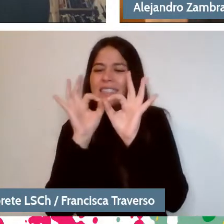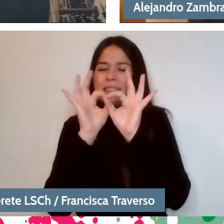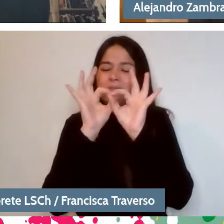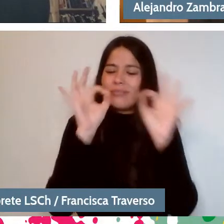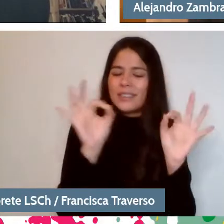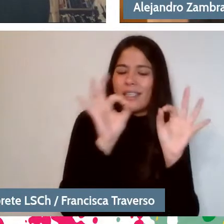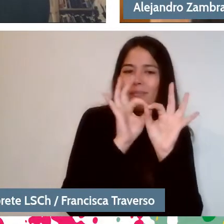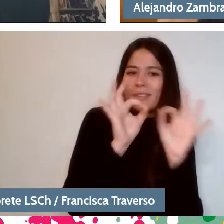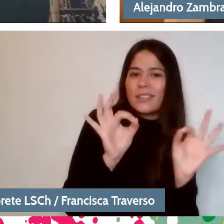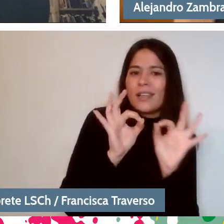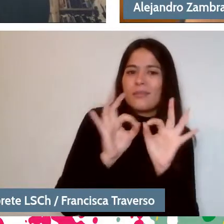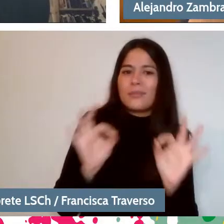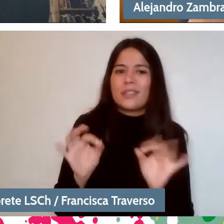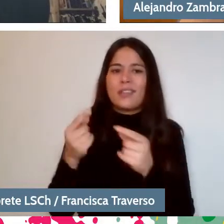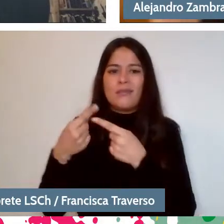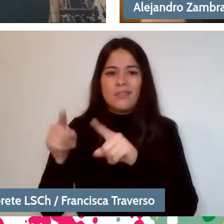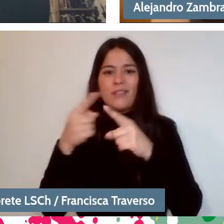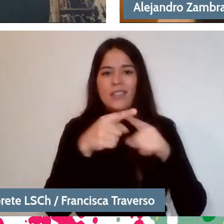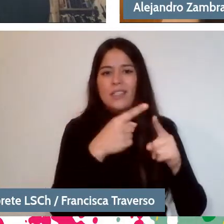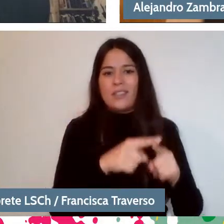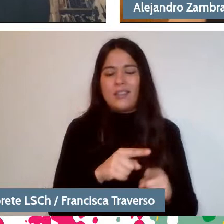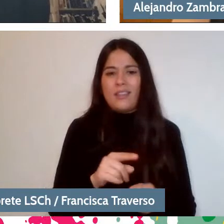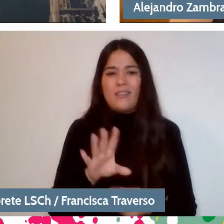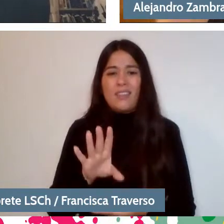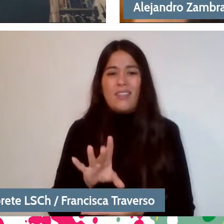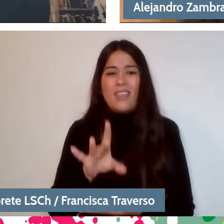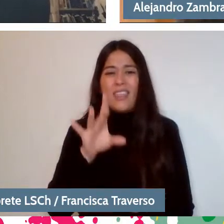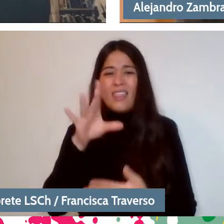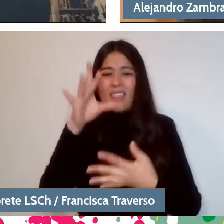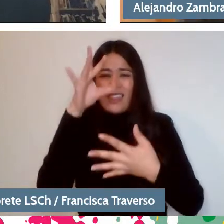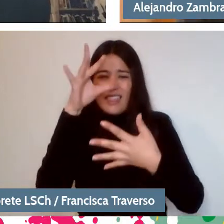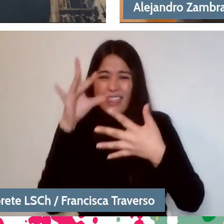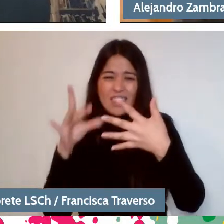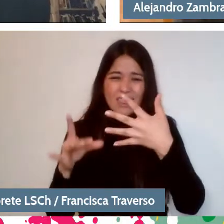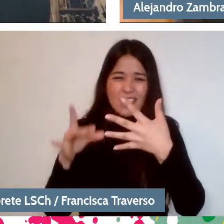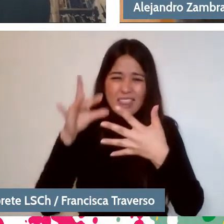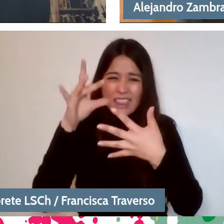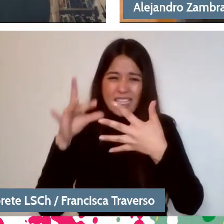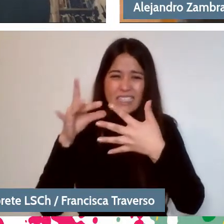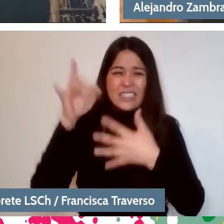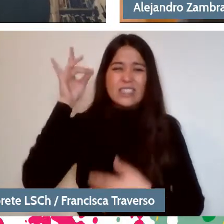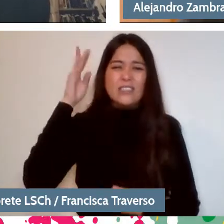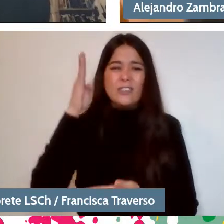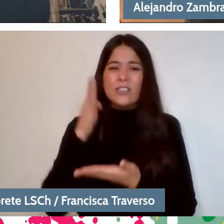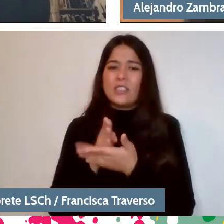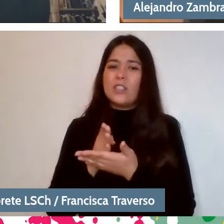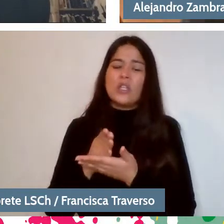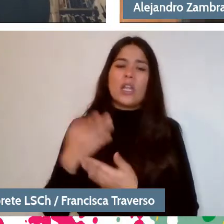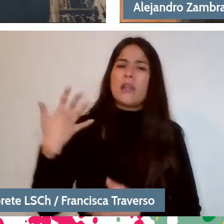and decisions that became significant, but didn't seem to be.